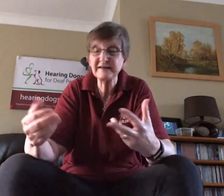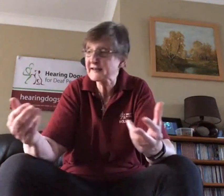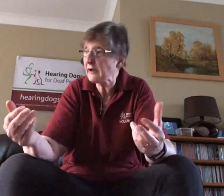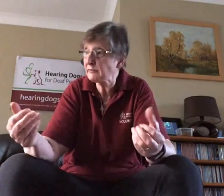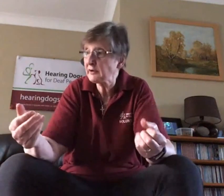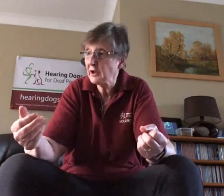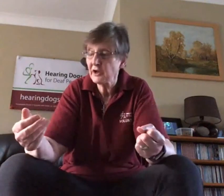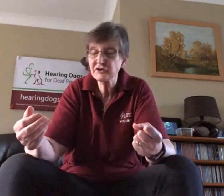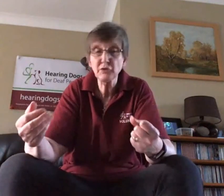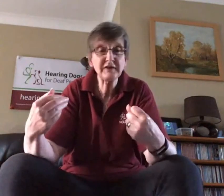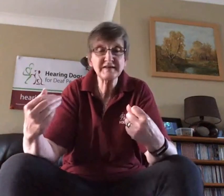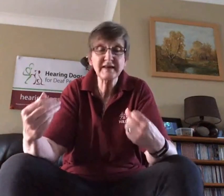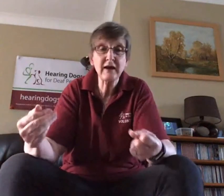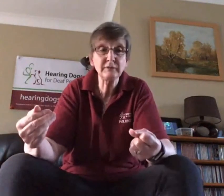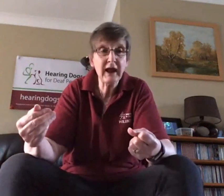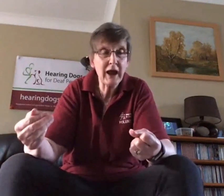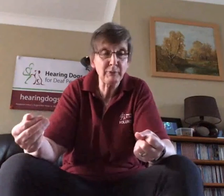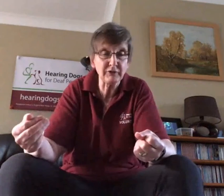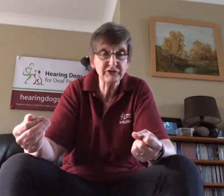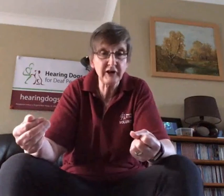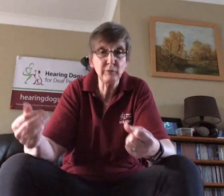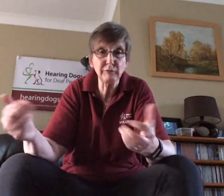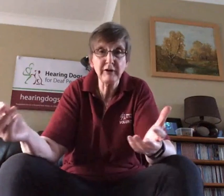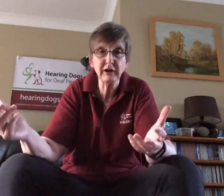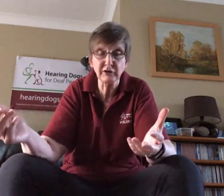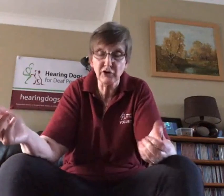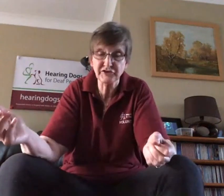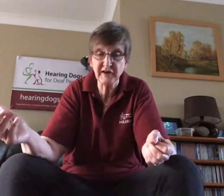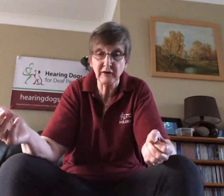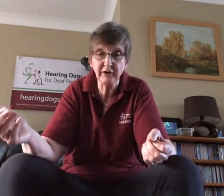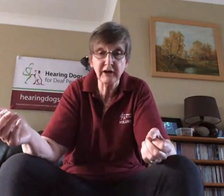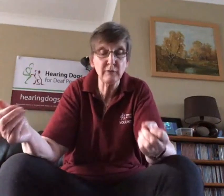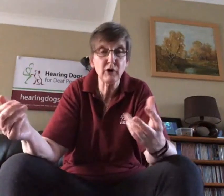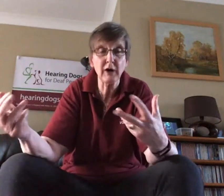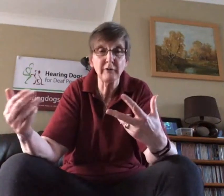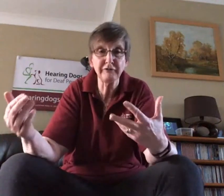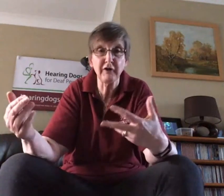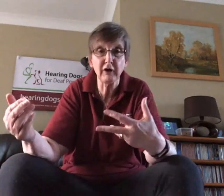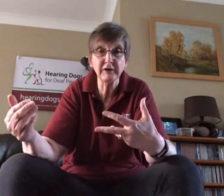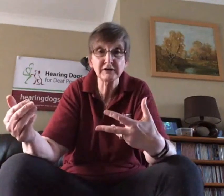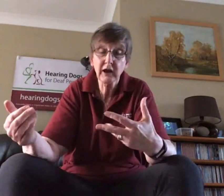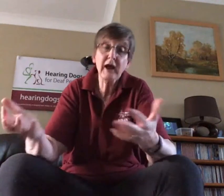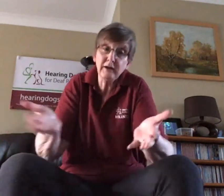sound' so when the sound happens he will recognize the sound, and he will come and find, in this